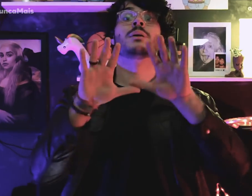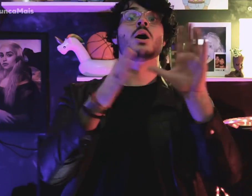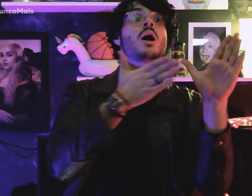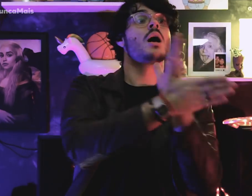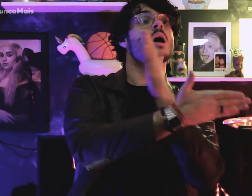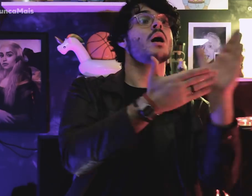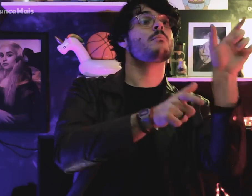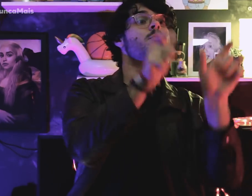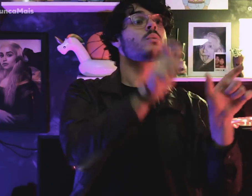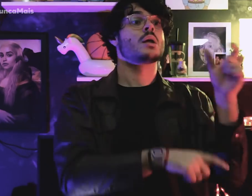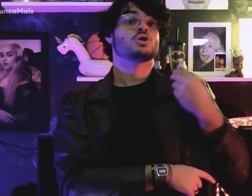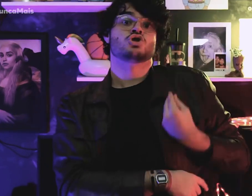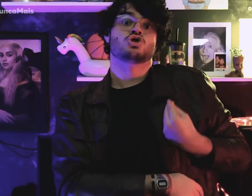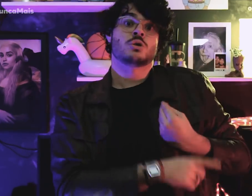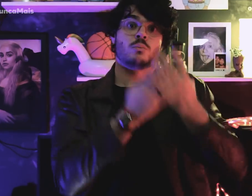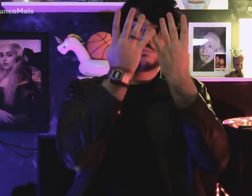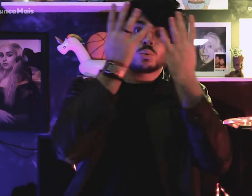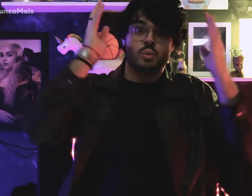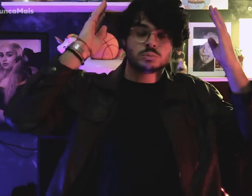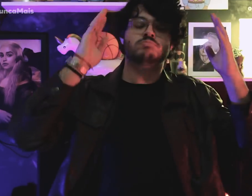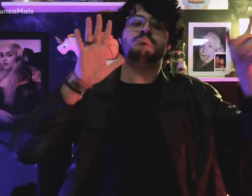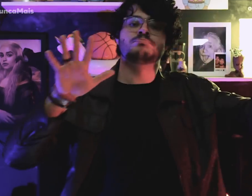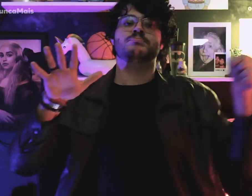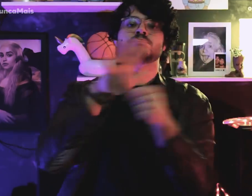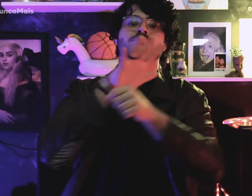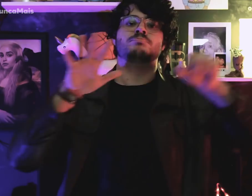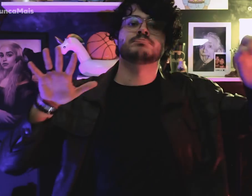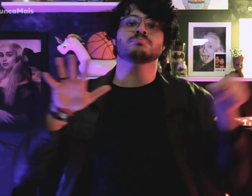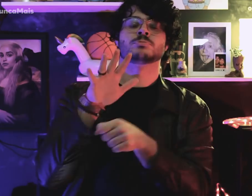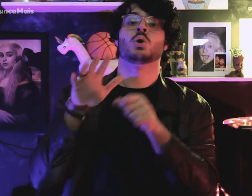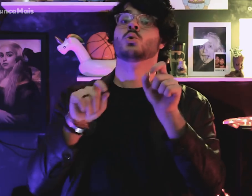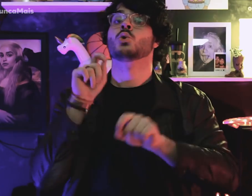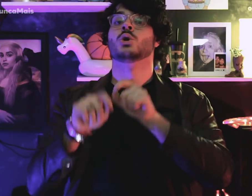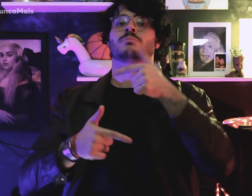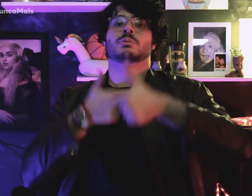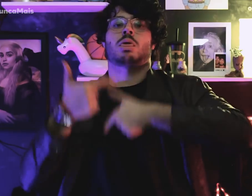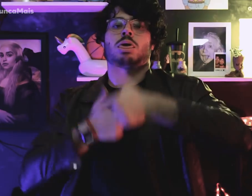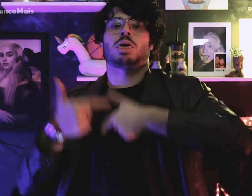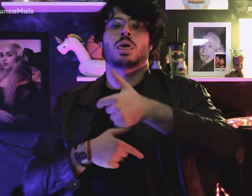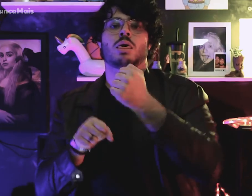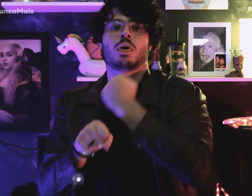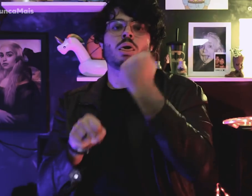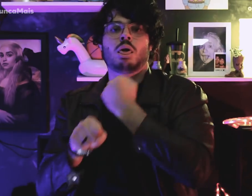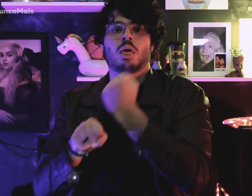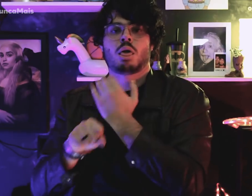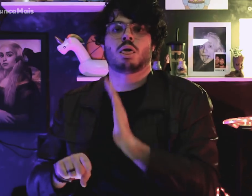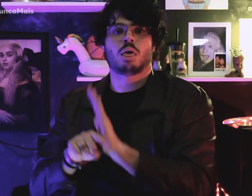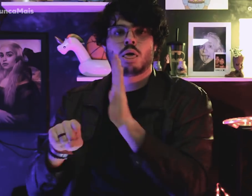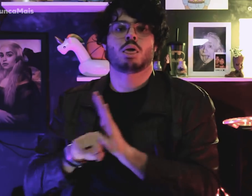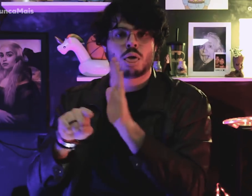Some indigenous people ended up working on the works.